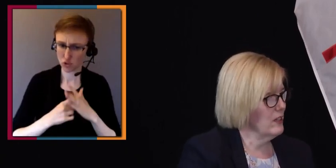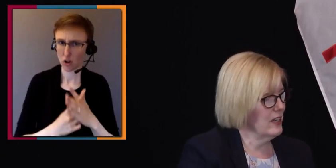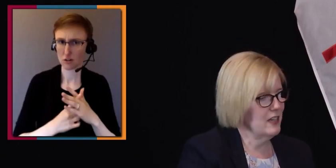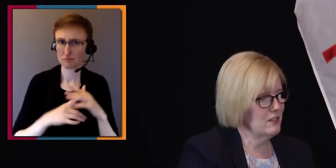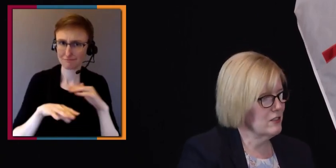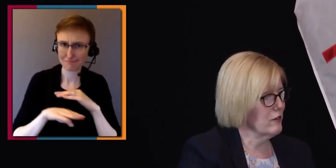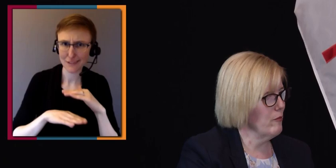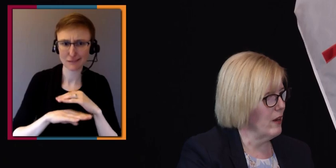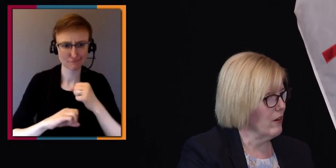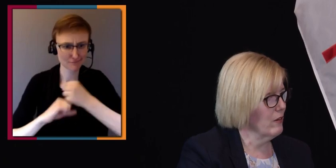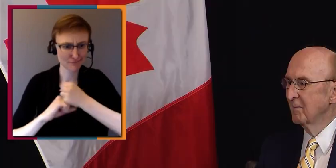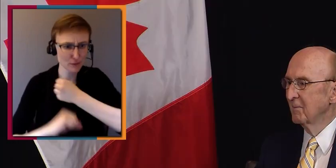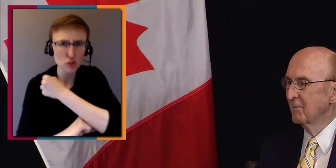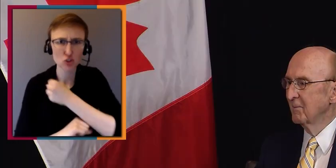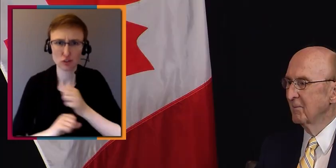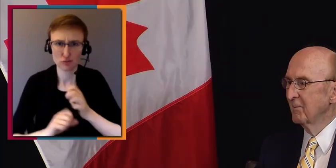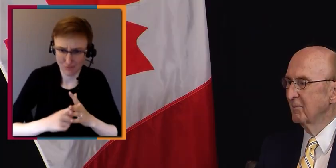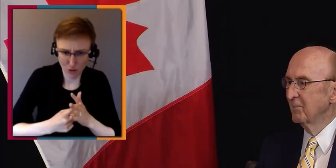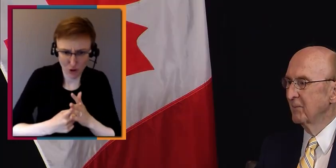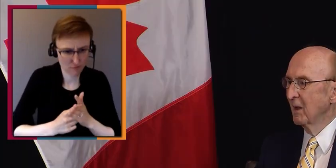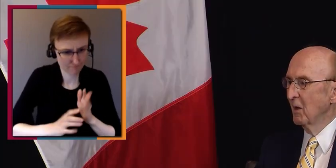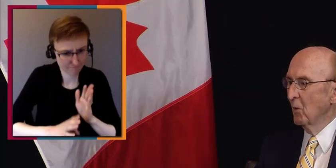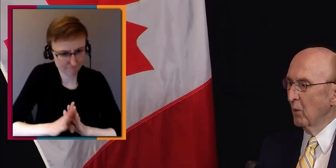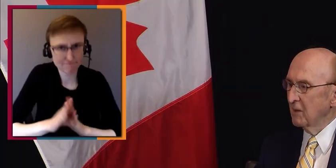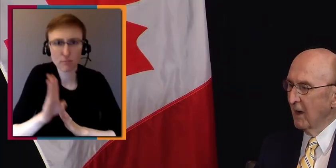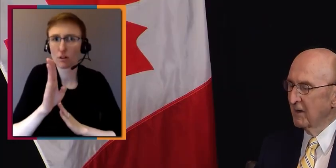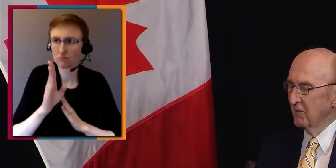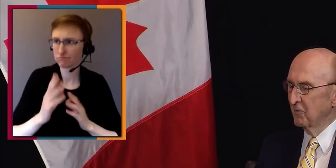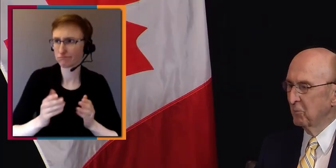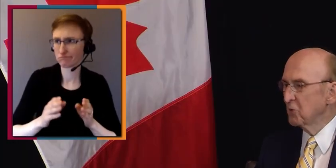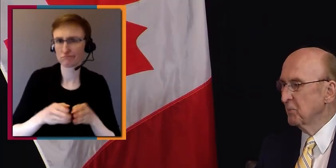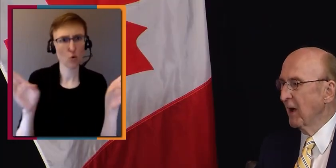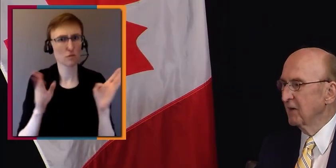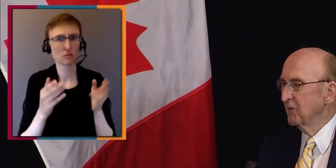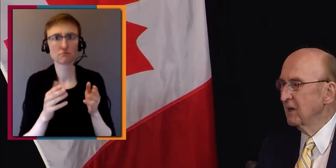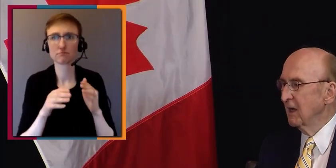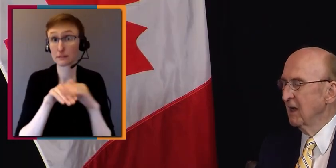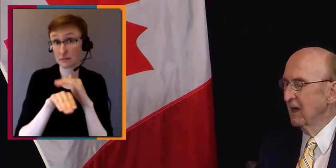Canadians deserve better. Mm-hmm. What kind of pushback, if any,